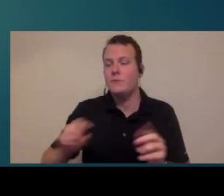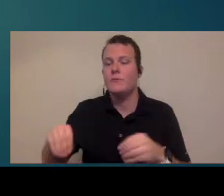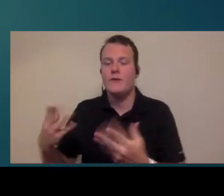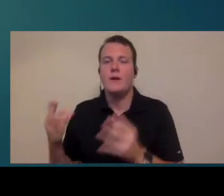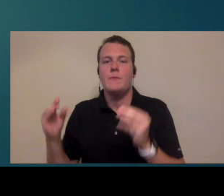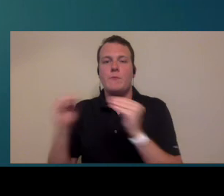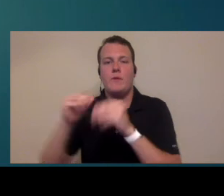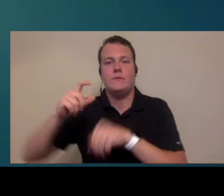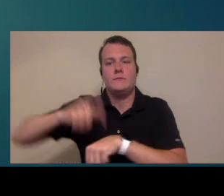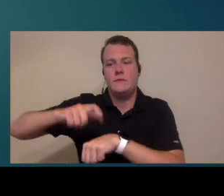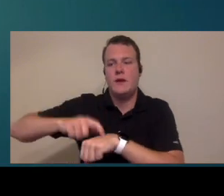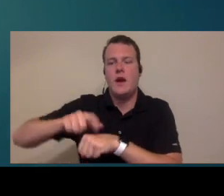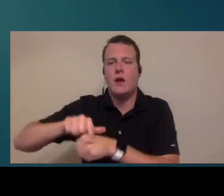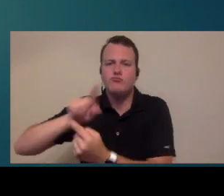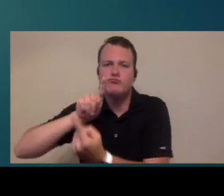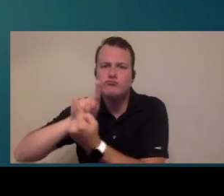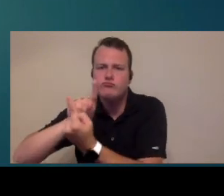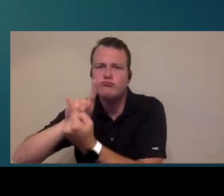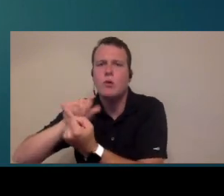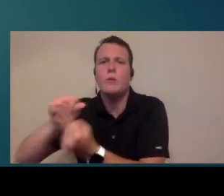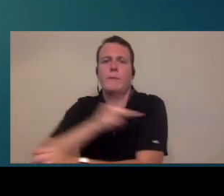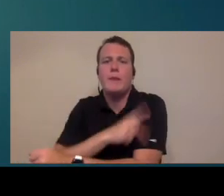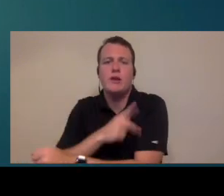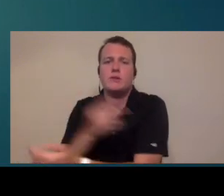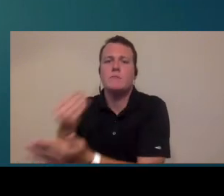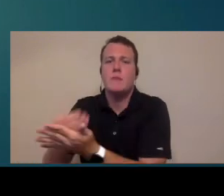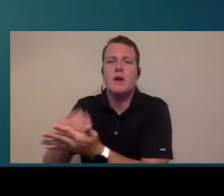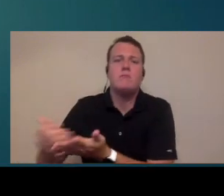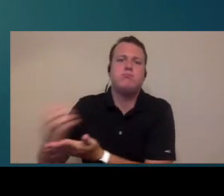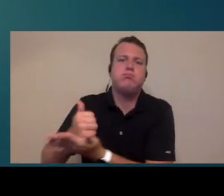patient contact which at the end of the day really is the component that's going